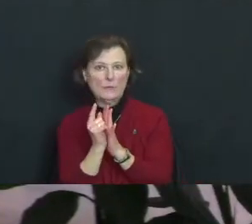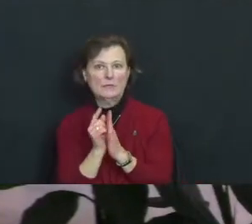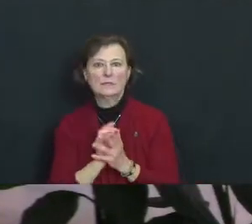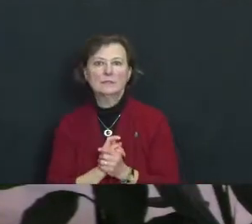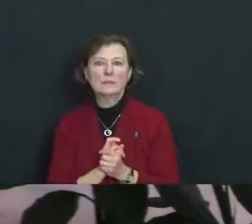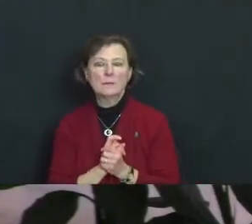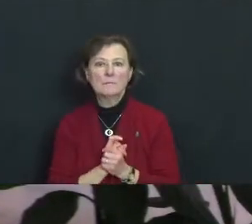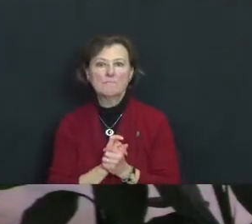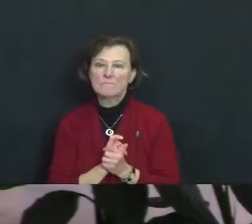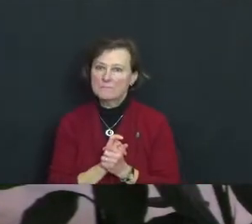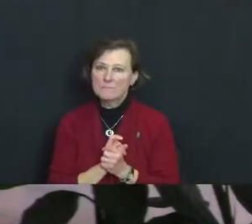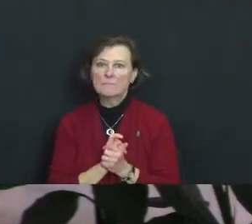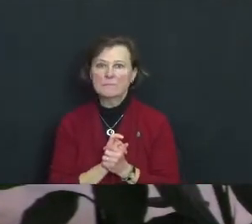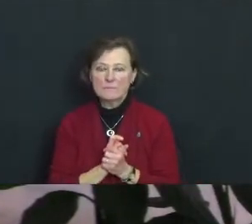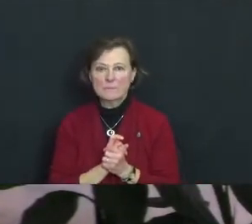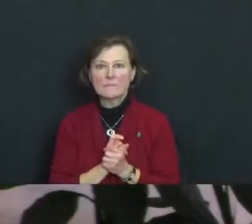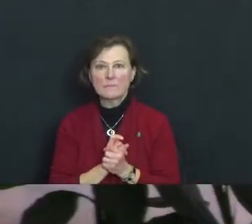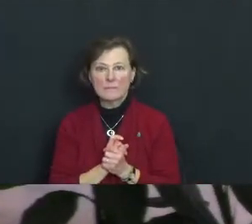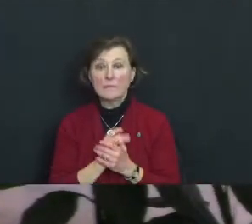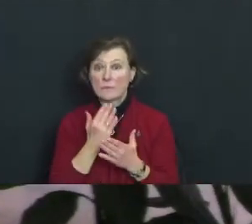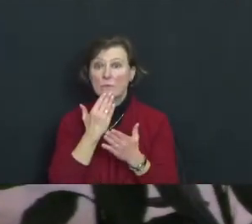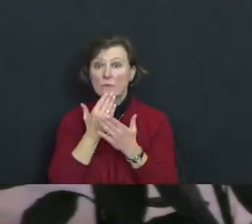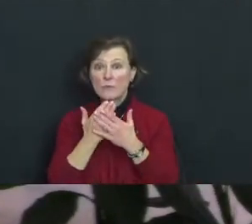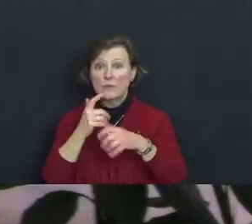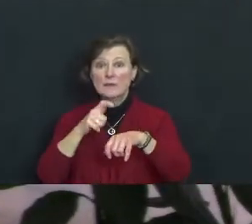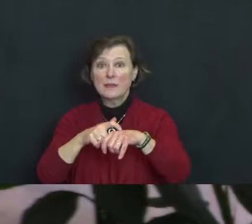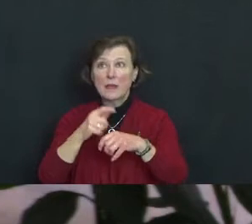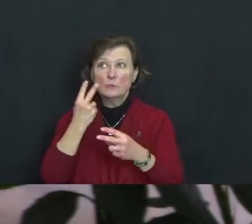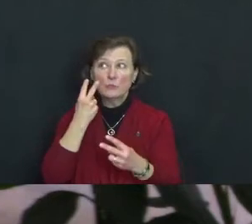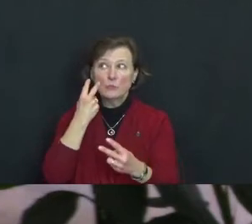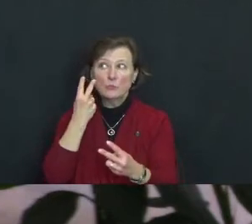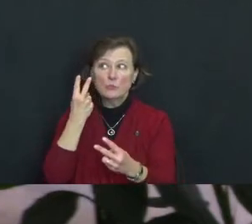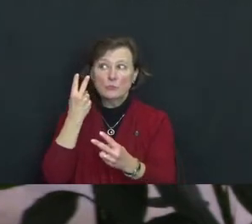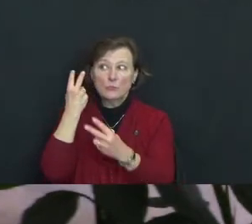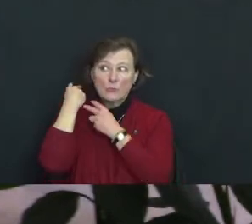It's a good time to look back at your day.